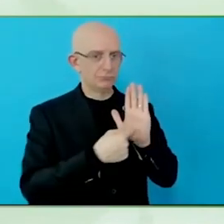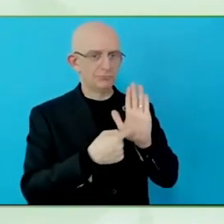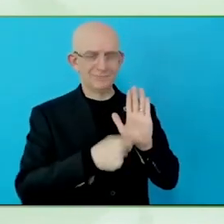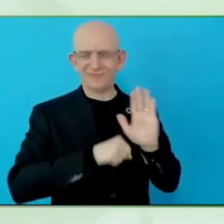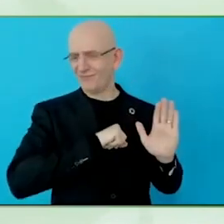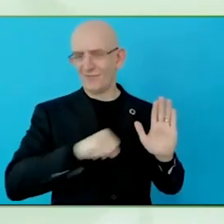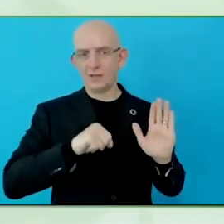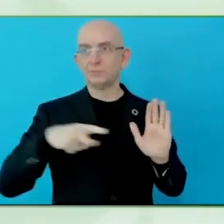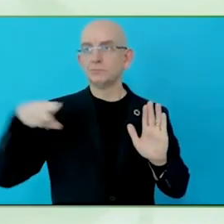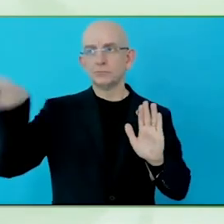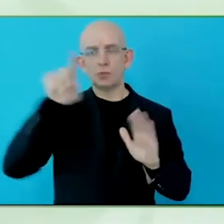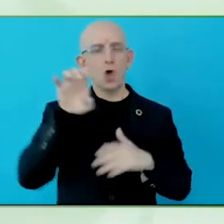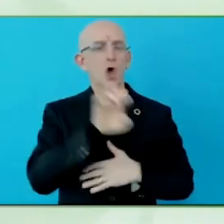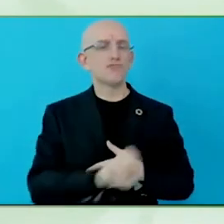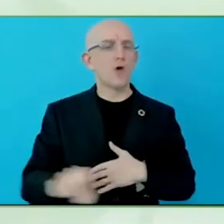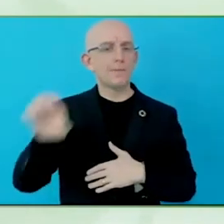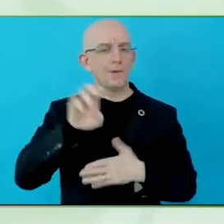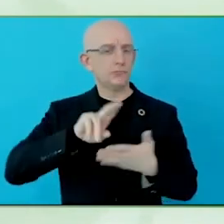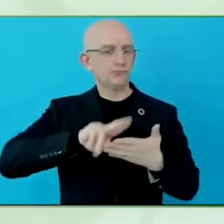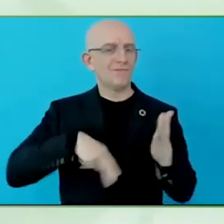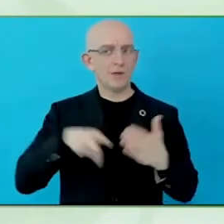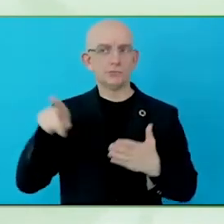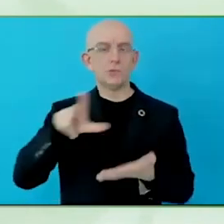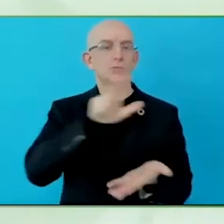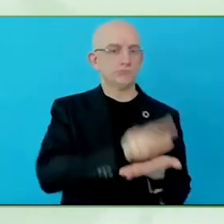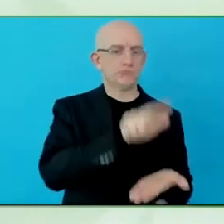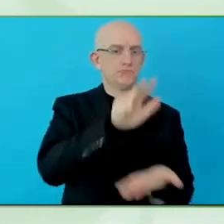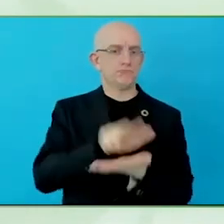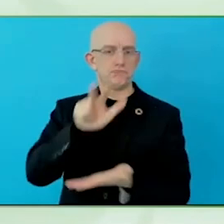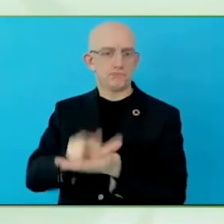There are special provisions for media institutions, how to cover,